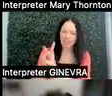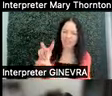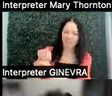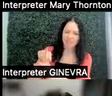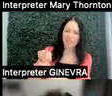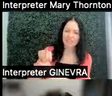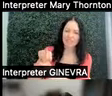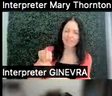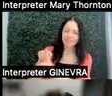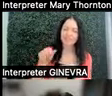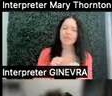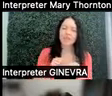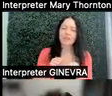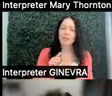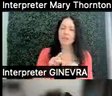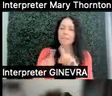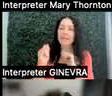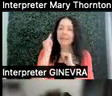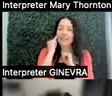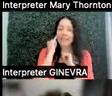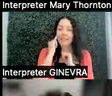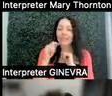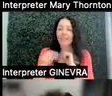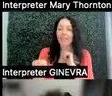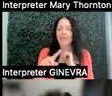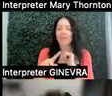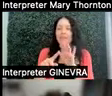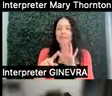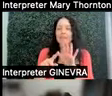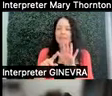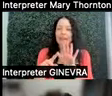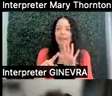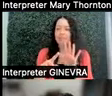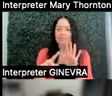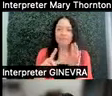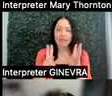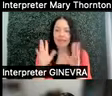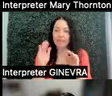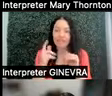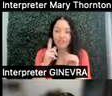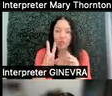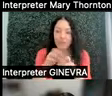thinking about, if there is an expectation for participation, what does that actually mean?